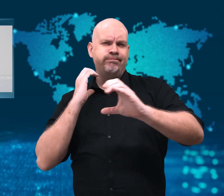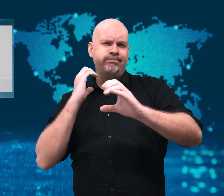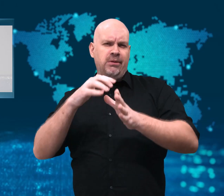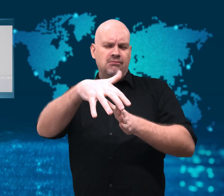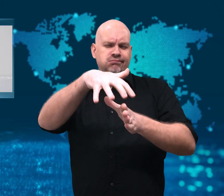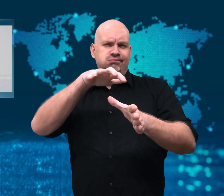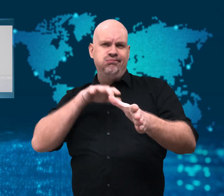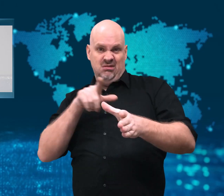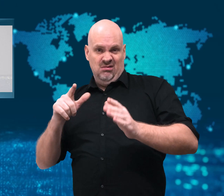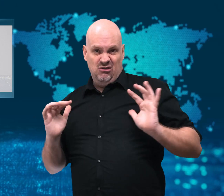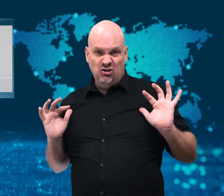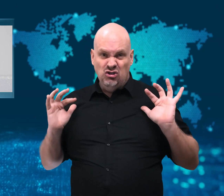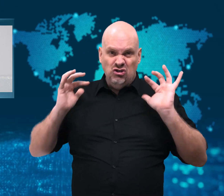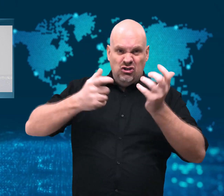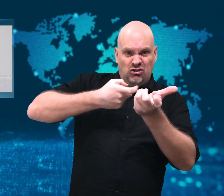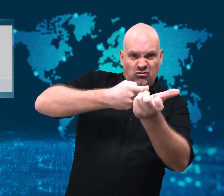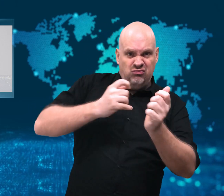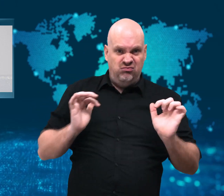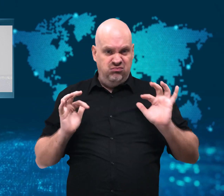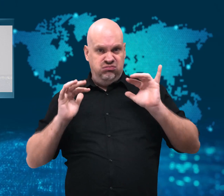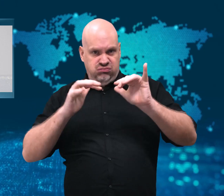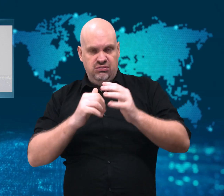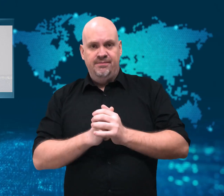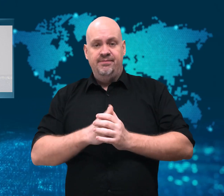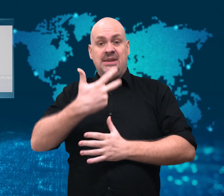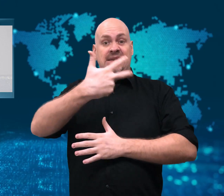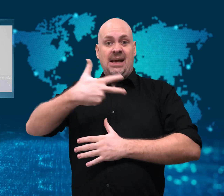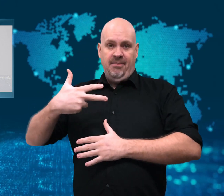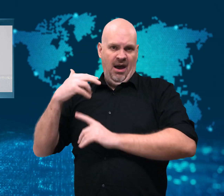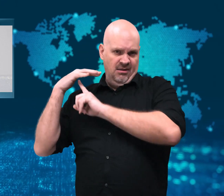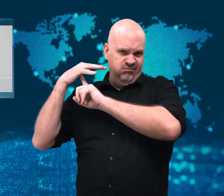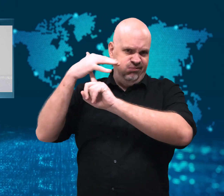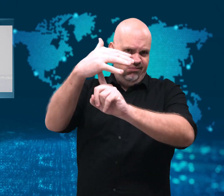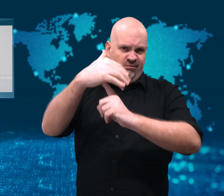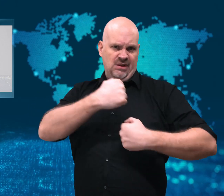but the pirates fired at a Danish helicopter.